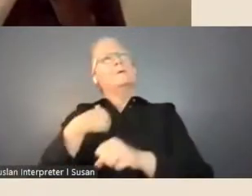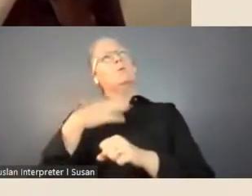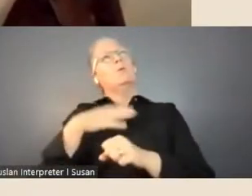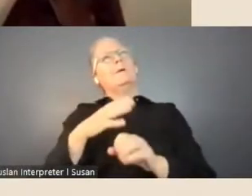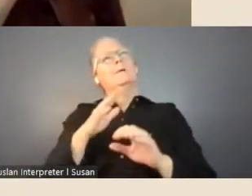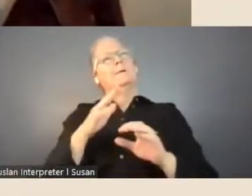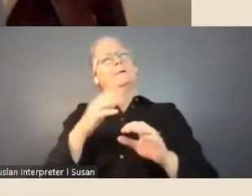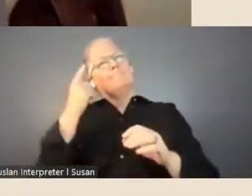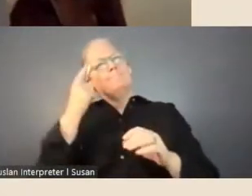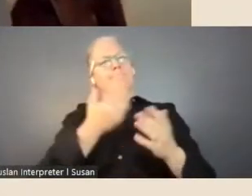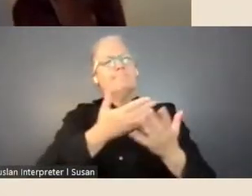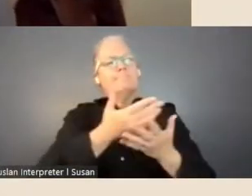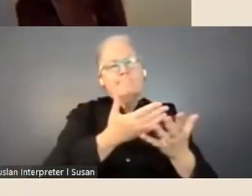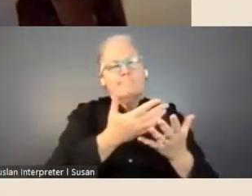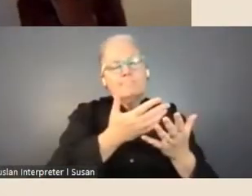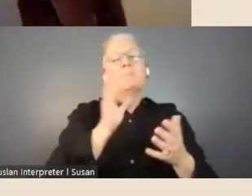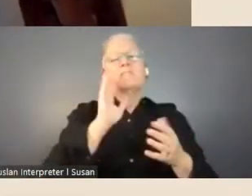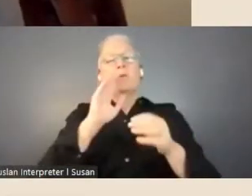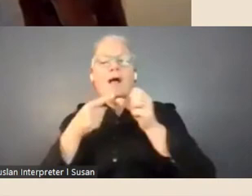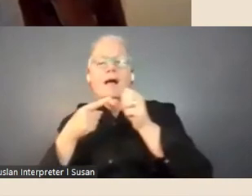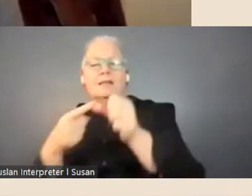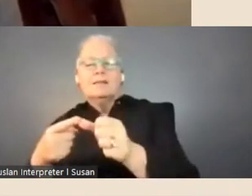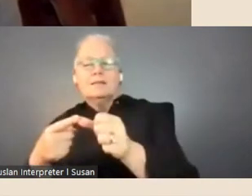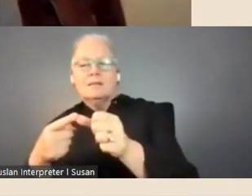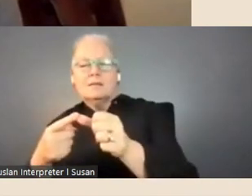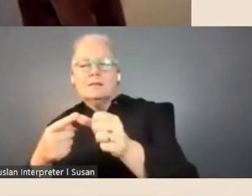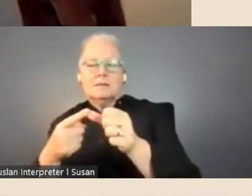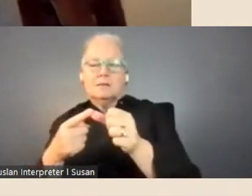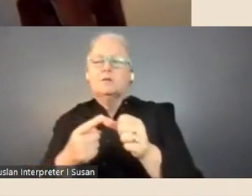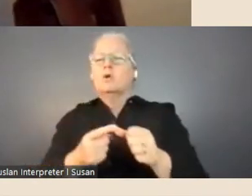so in addition to having a discussion about some of these questions now,